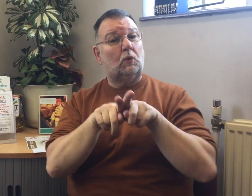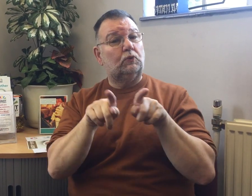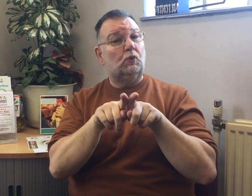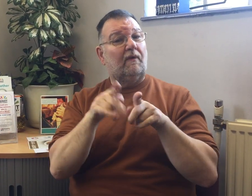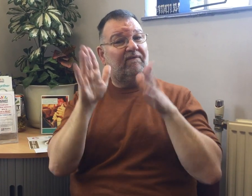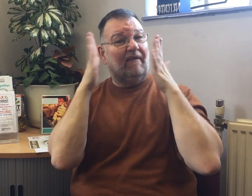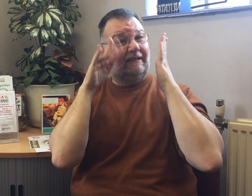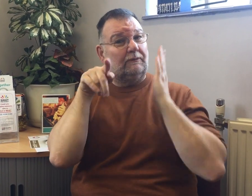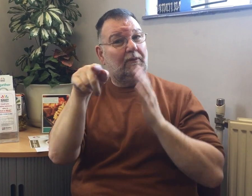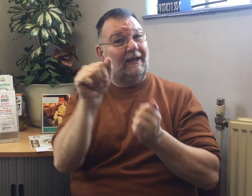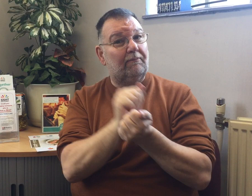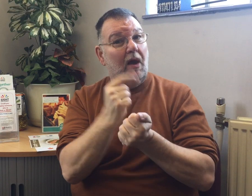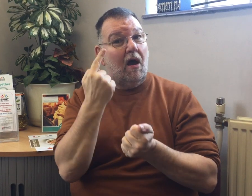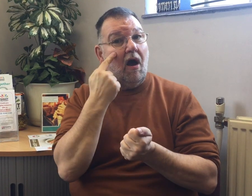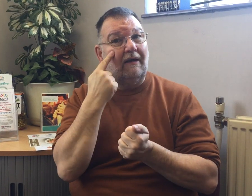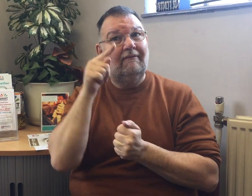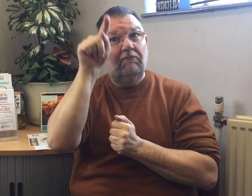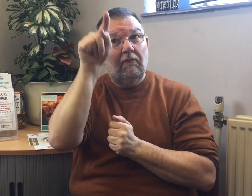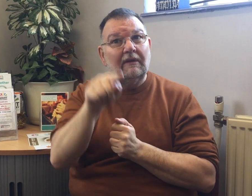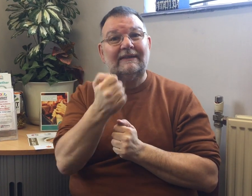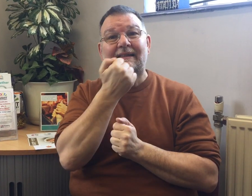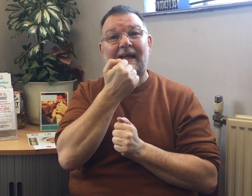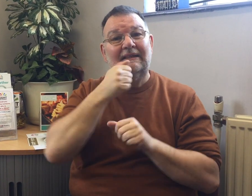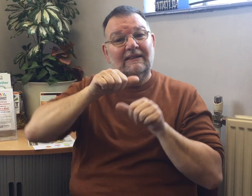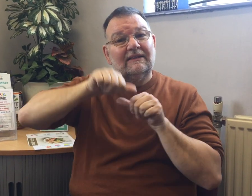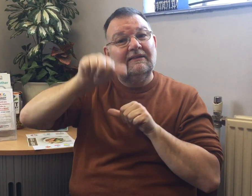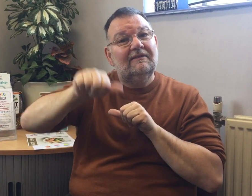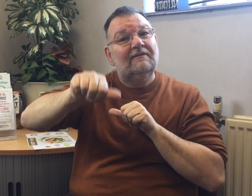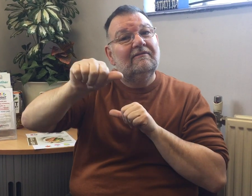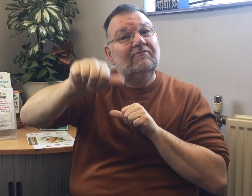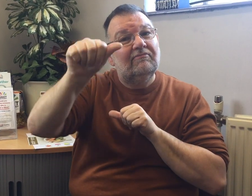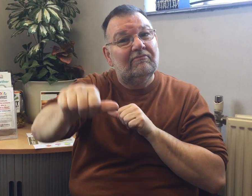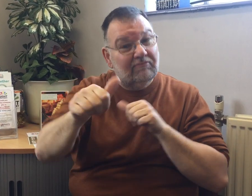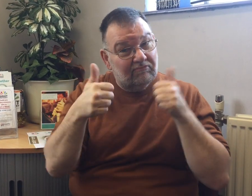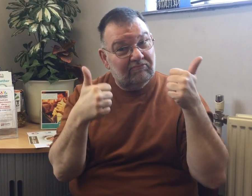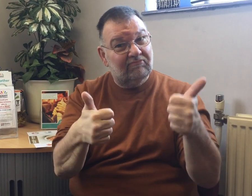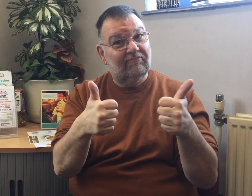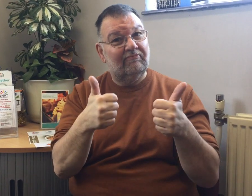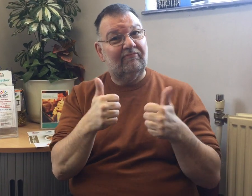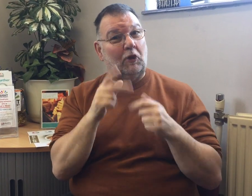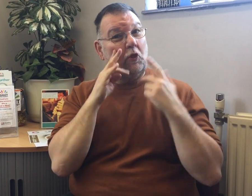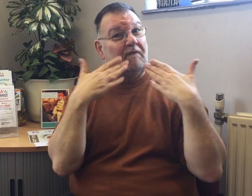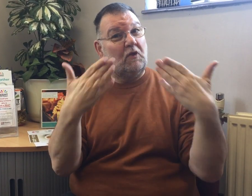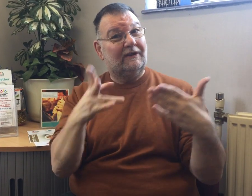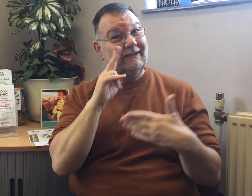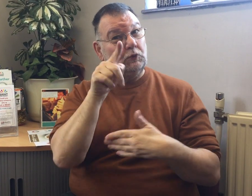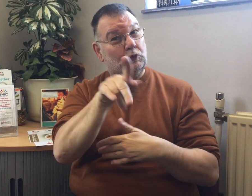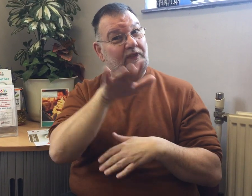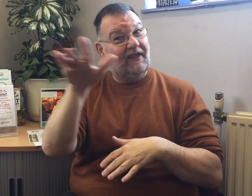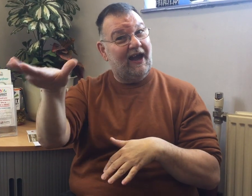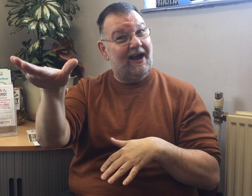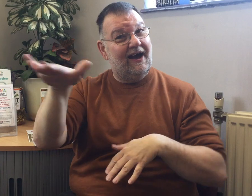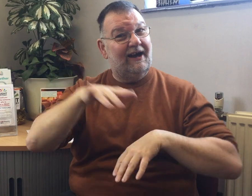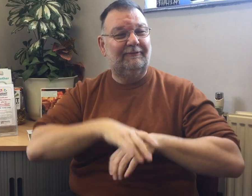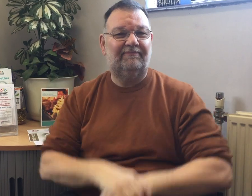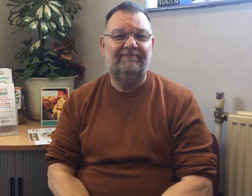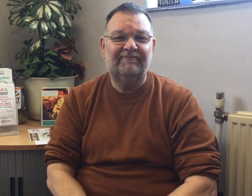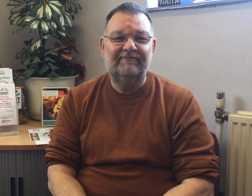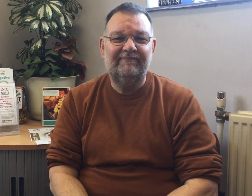Or, keep an eye on our Facebook page for updates on the planned schedule We look forward to seeing you there!